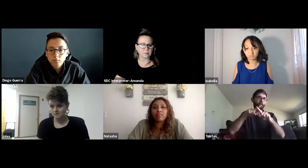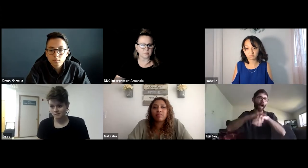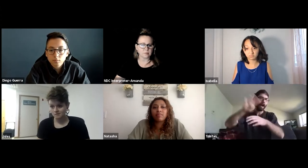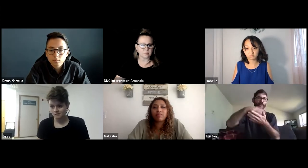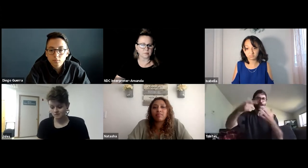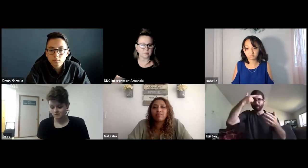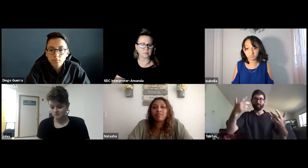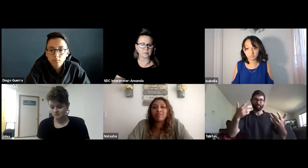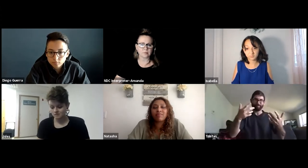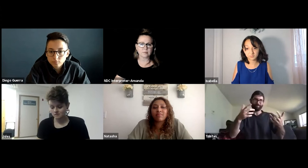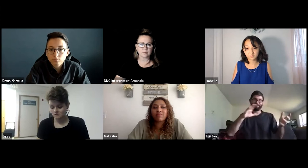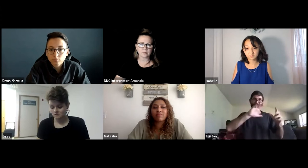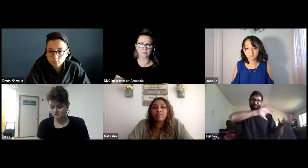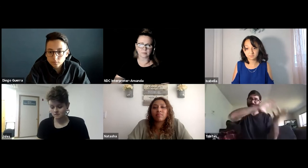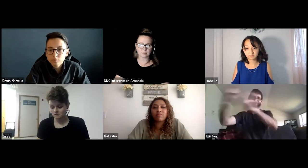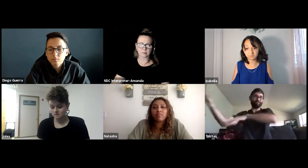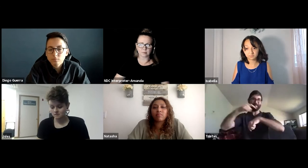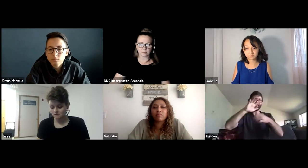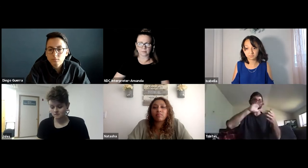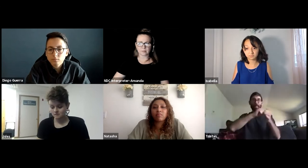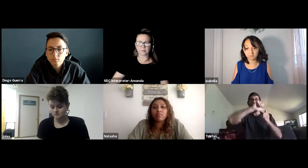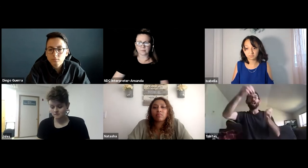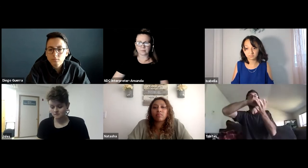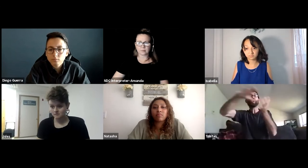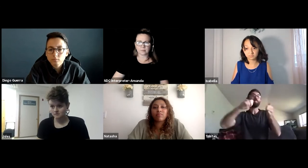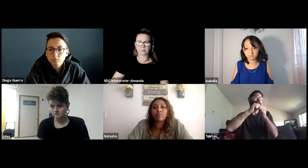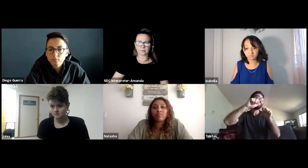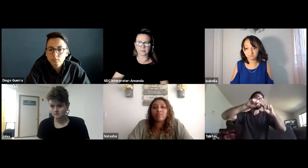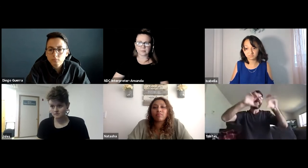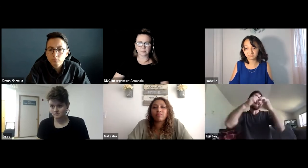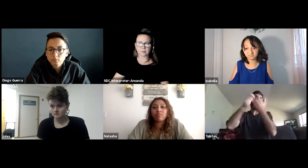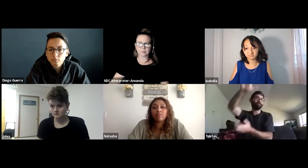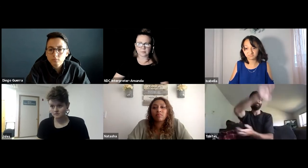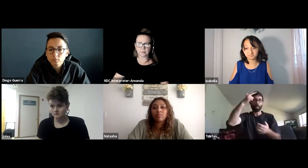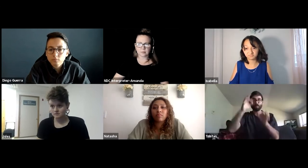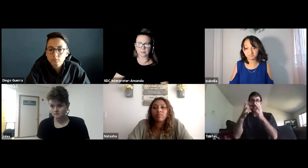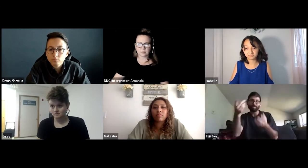Sometimes I did have the opportunity to meet with them for a Zoom meeting and like I said, they had